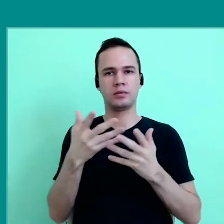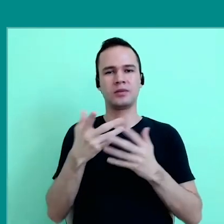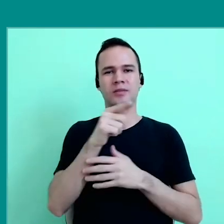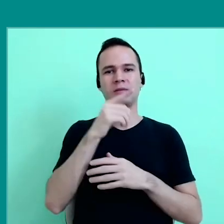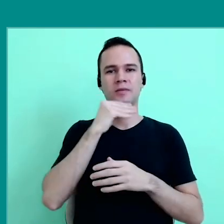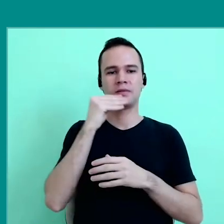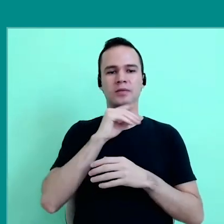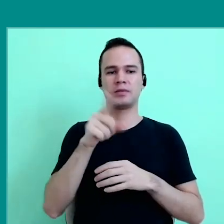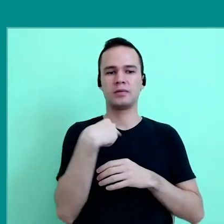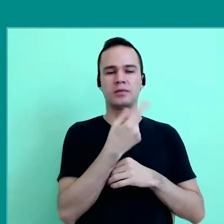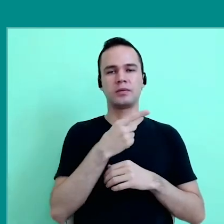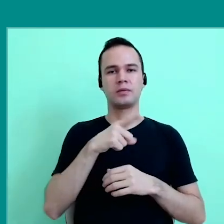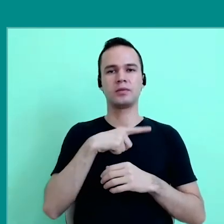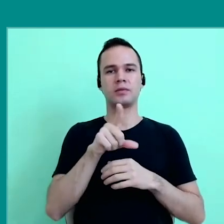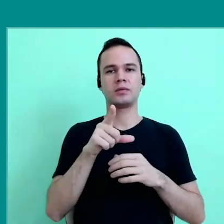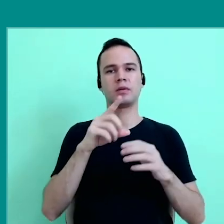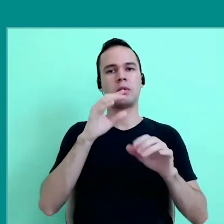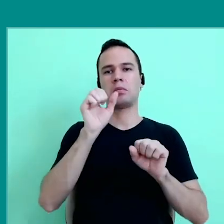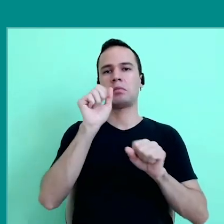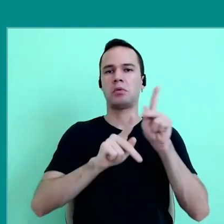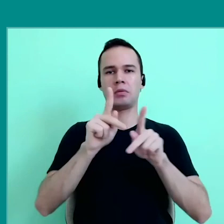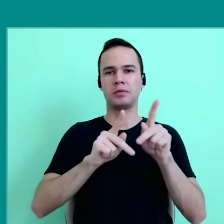the precariousness of our public infrastructure.